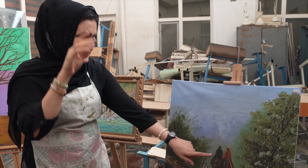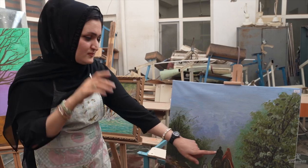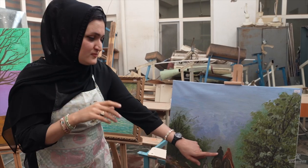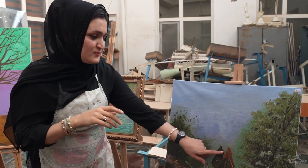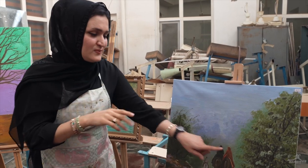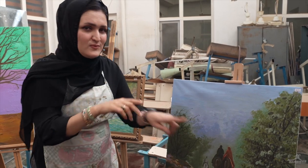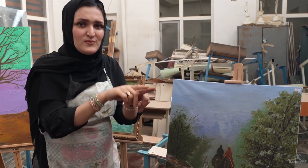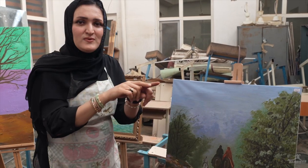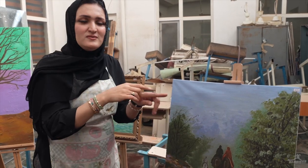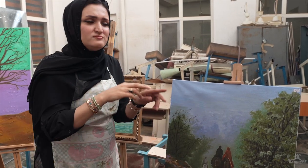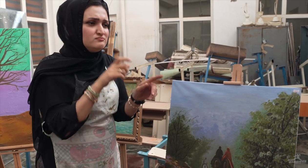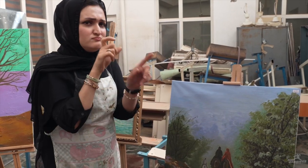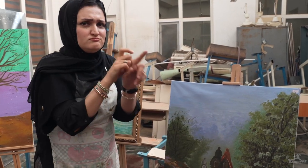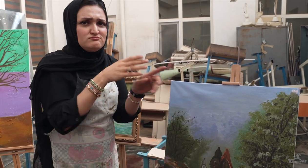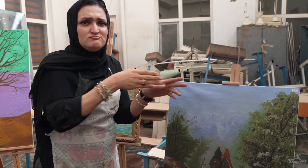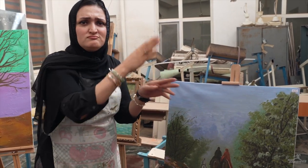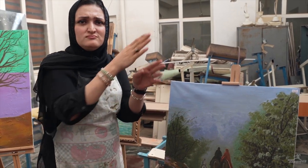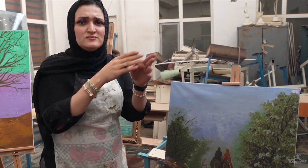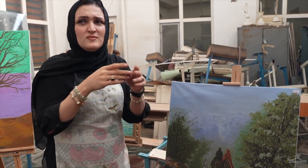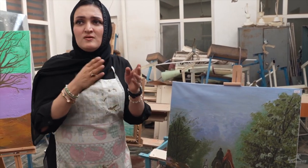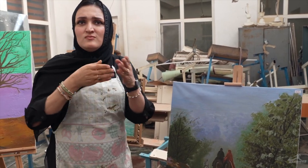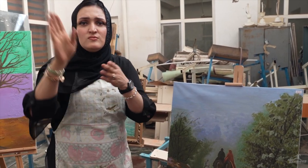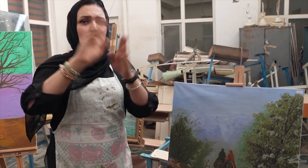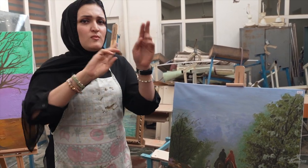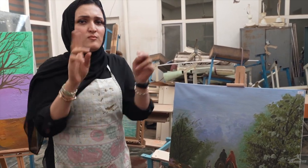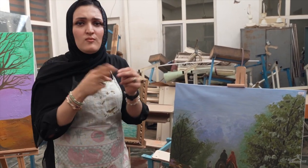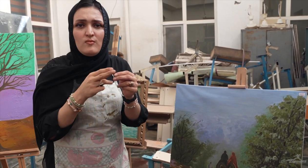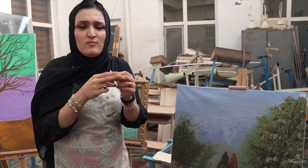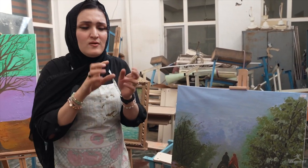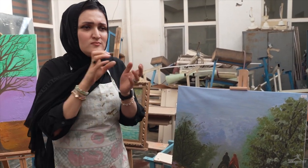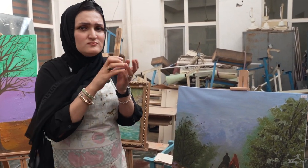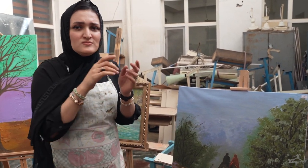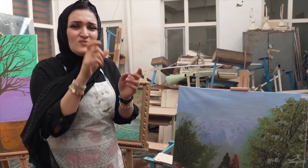They have to be accompanied by a male anywhere.